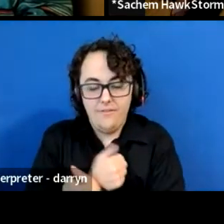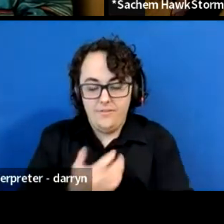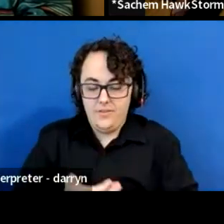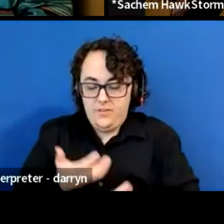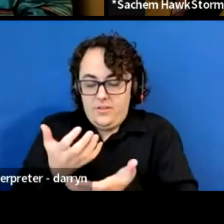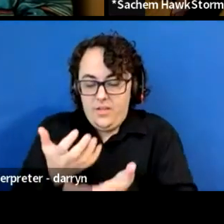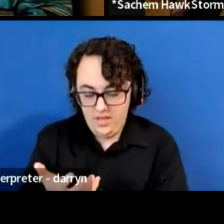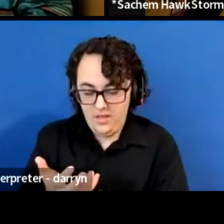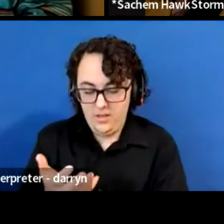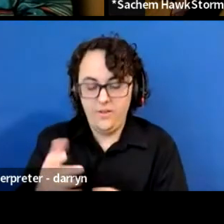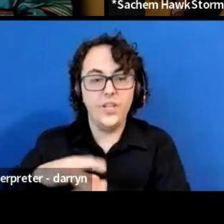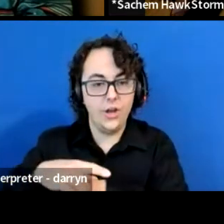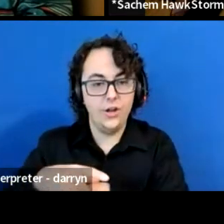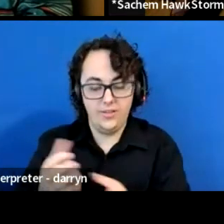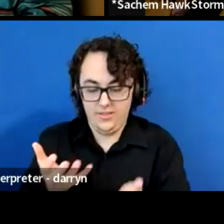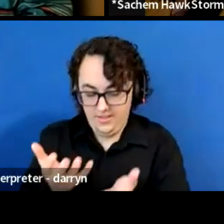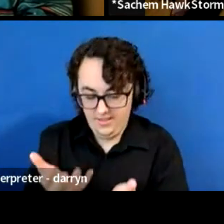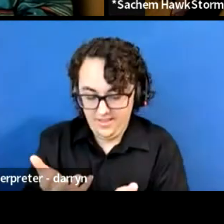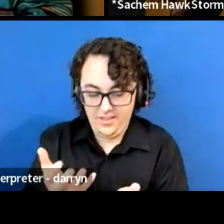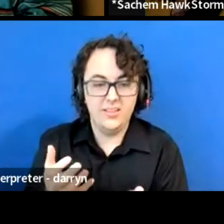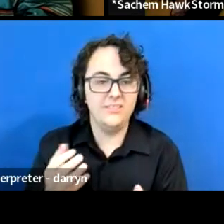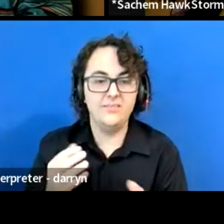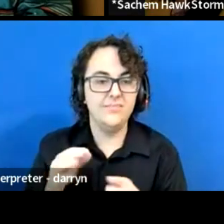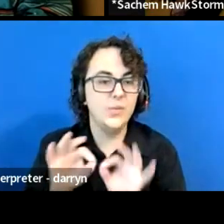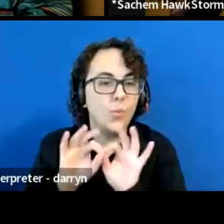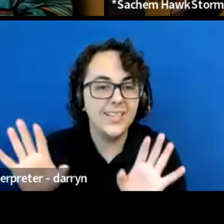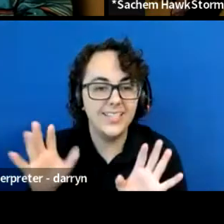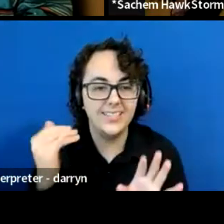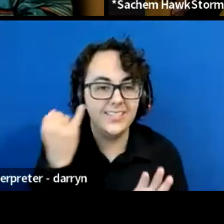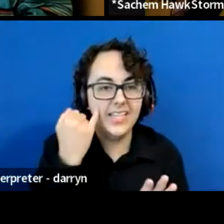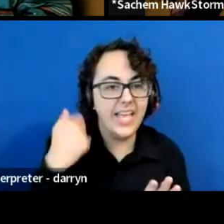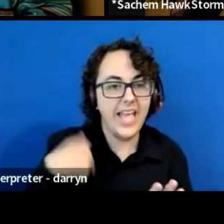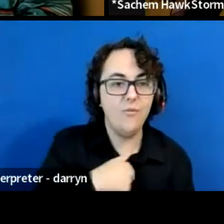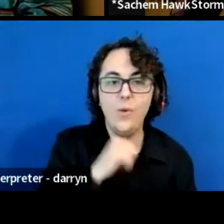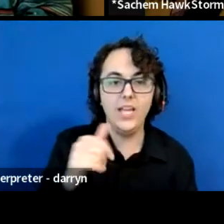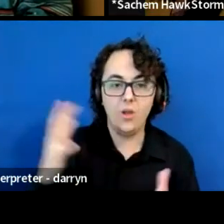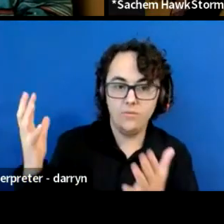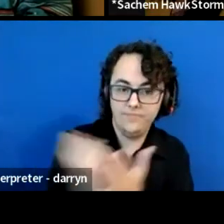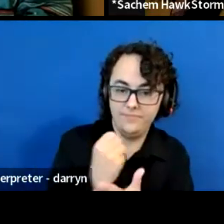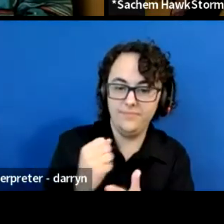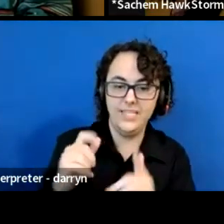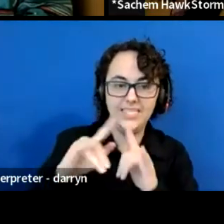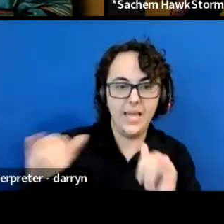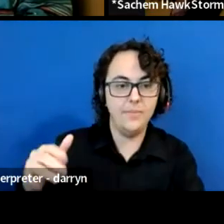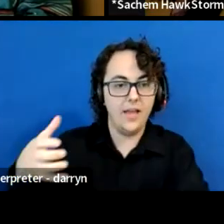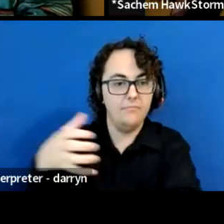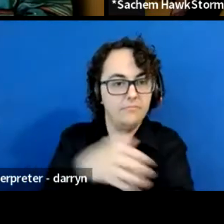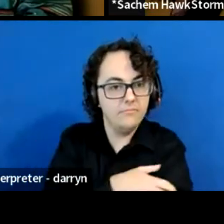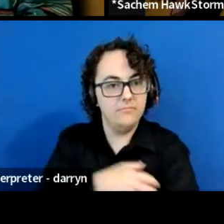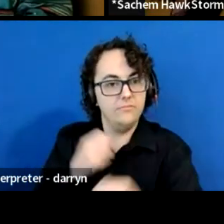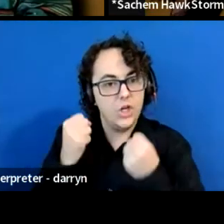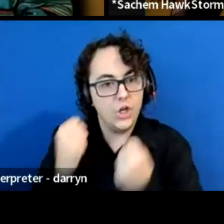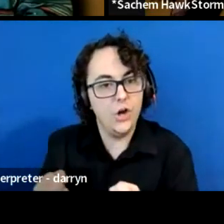If we refuse to take that same amount of courage and eat it and bring it back up and fight